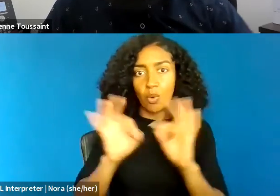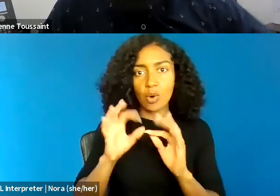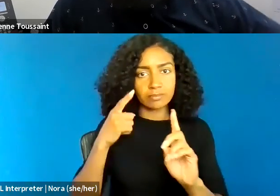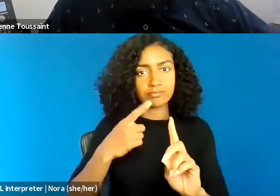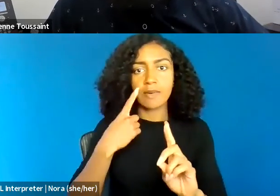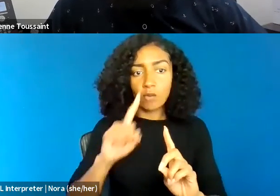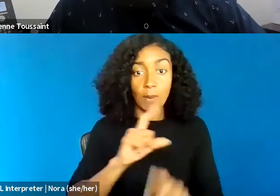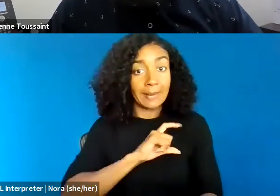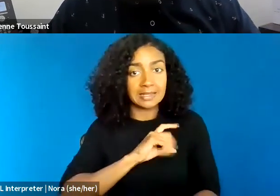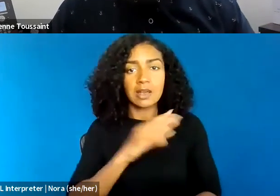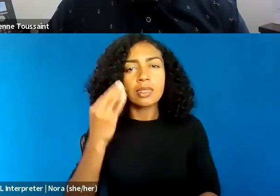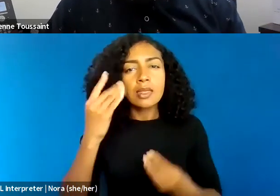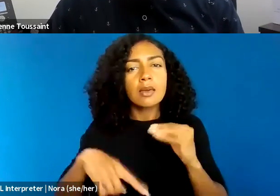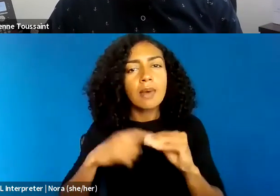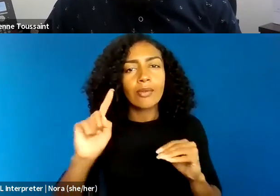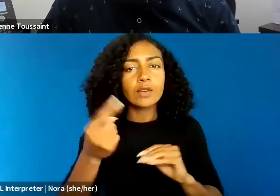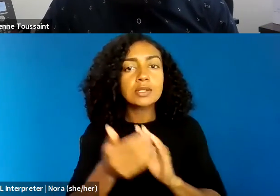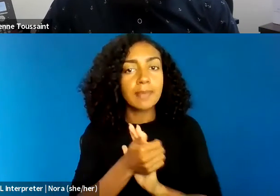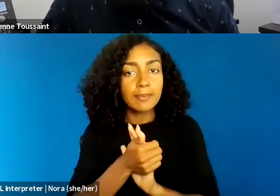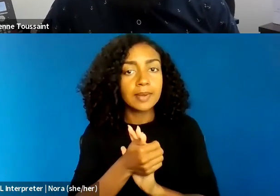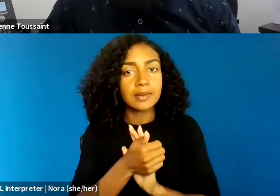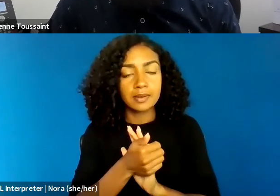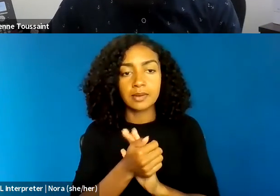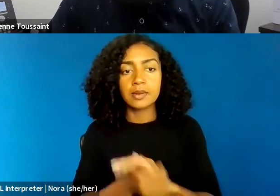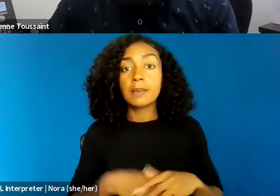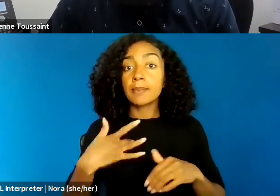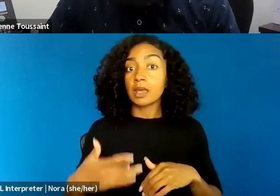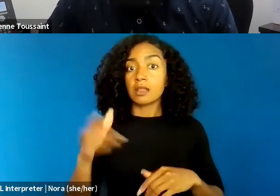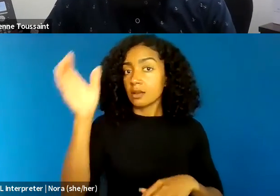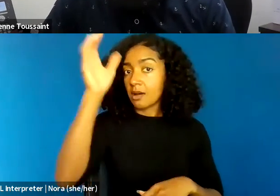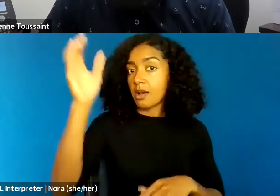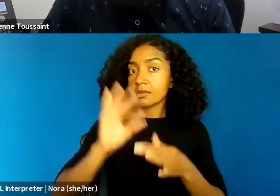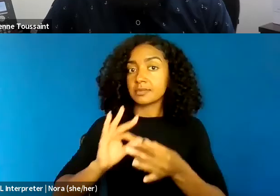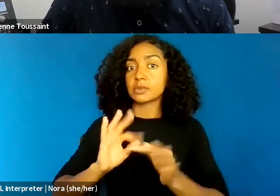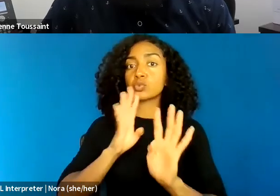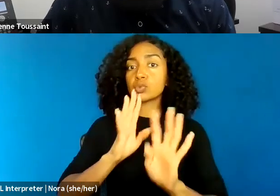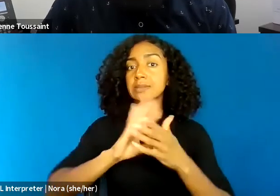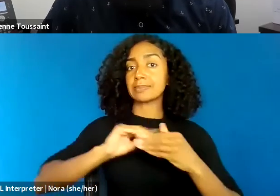Because I think in many ways, the concept of speech, right? Whether it's pure speech or symbolic speech,